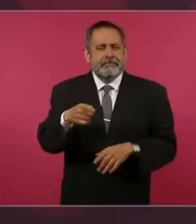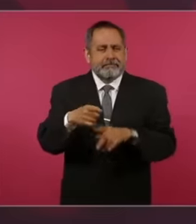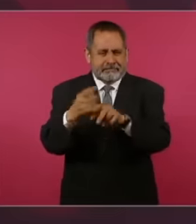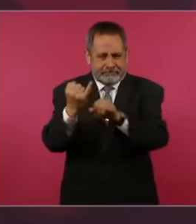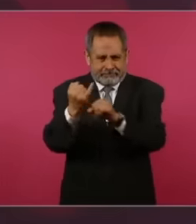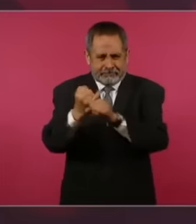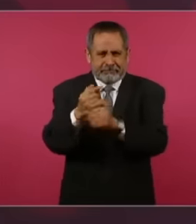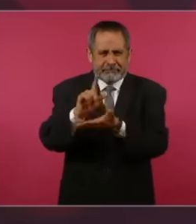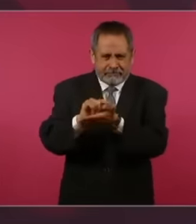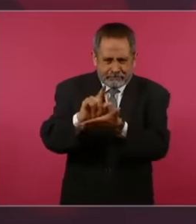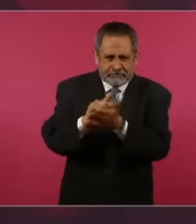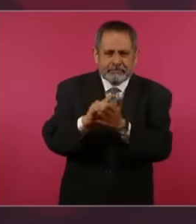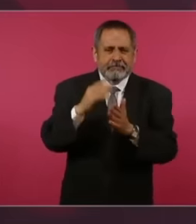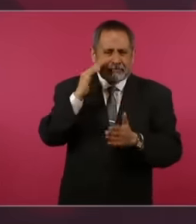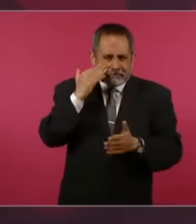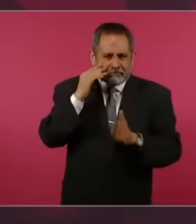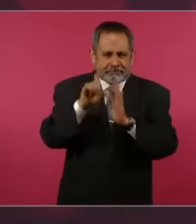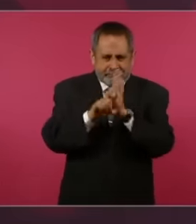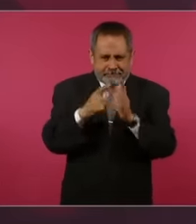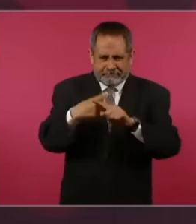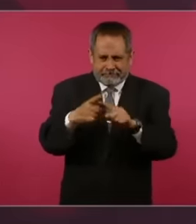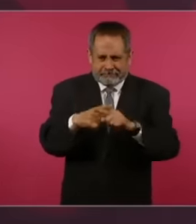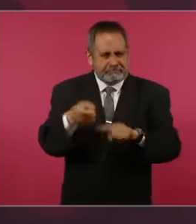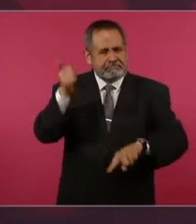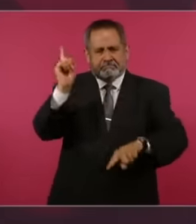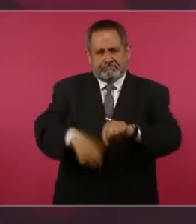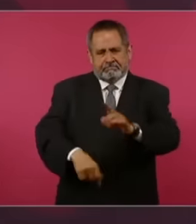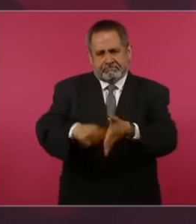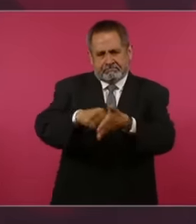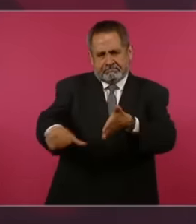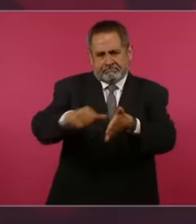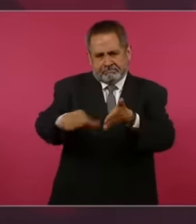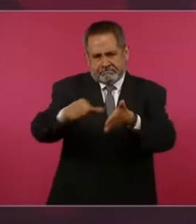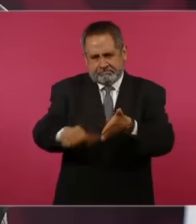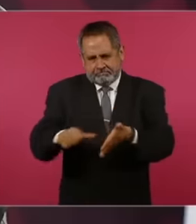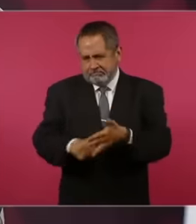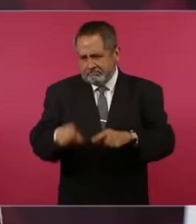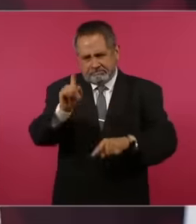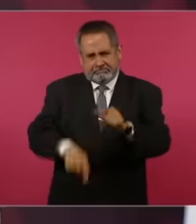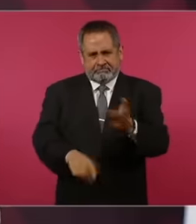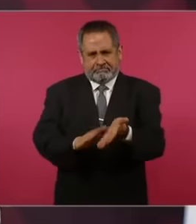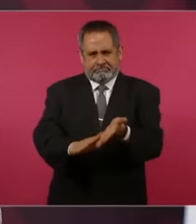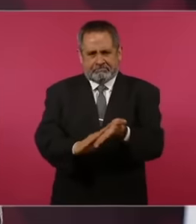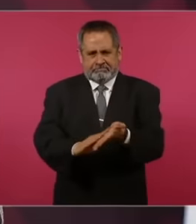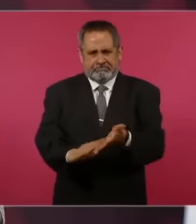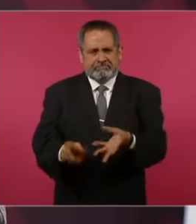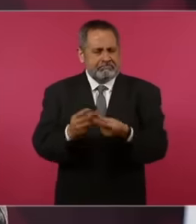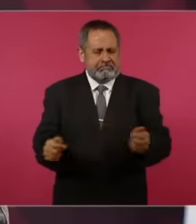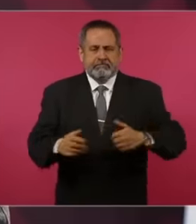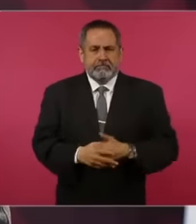I'm not going to receive